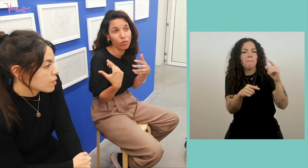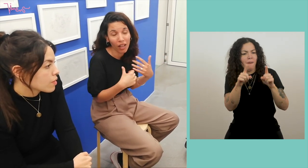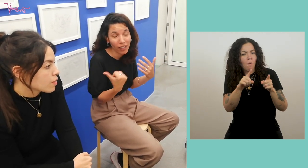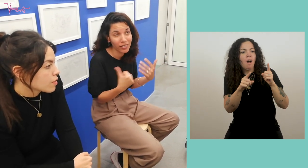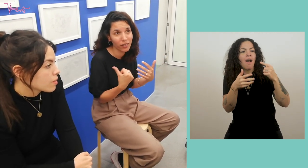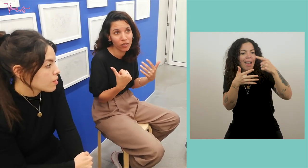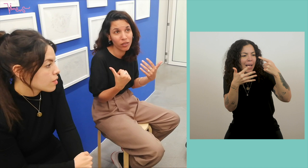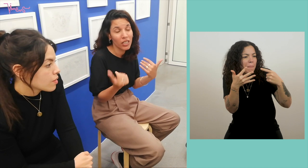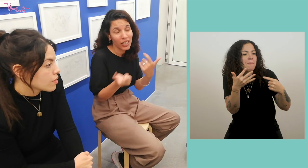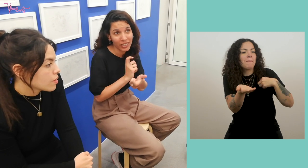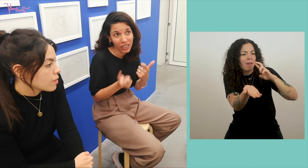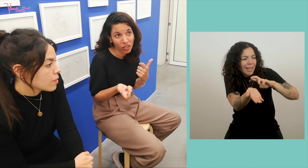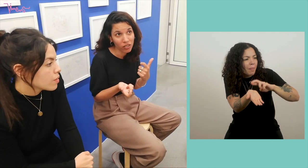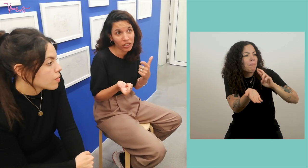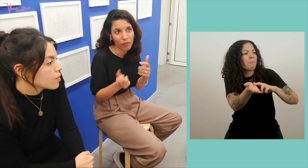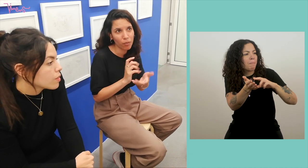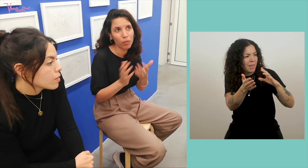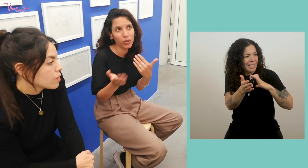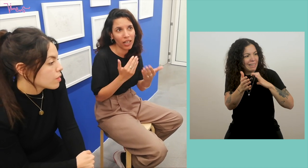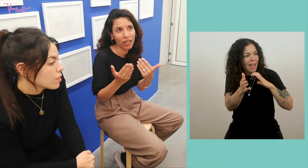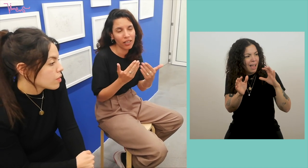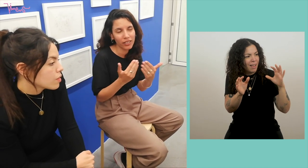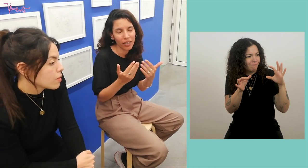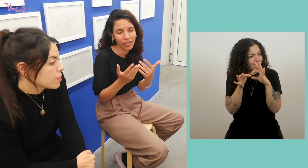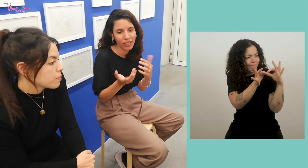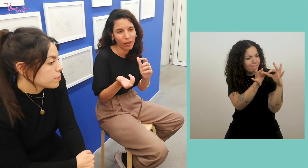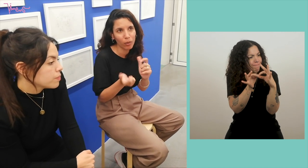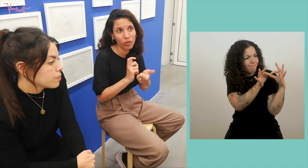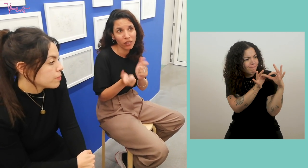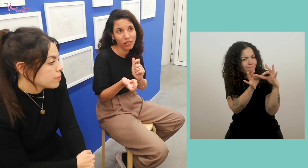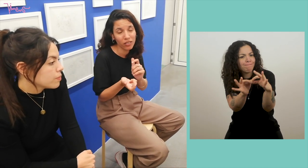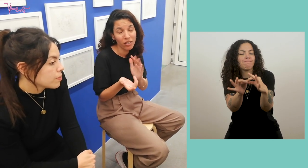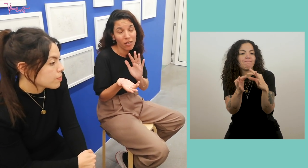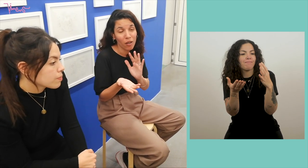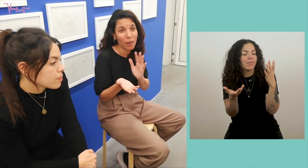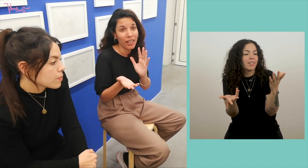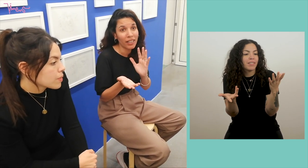on the exchanges. There was a moment when there